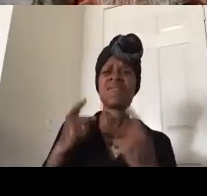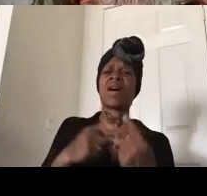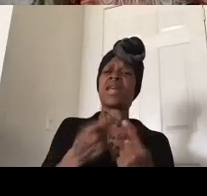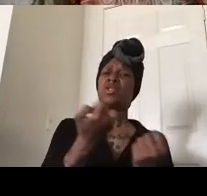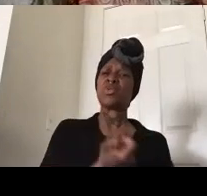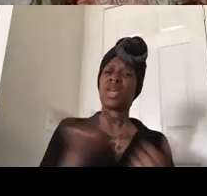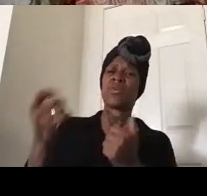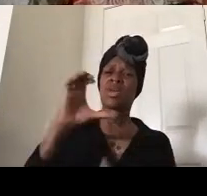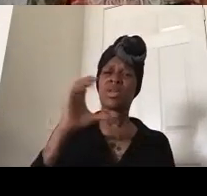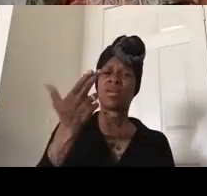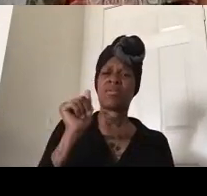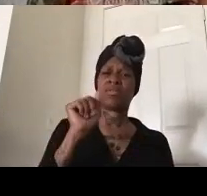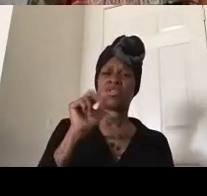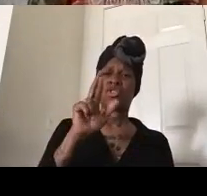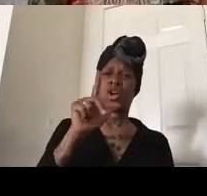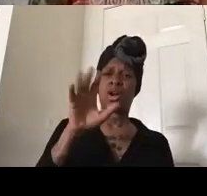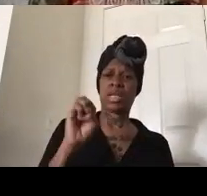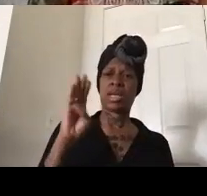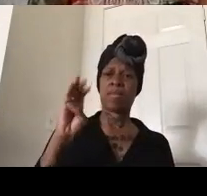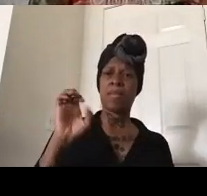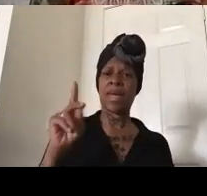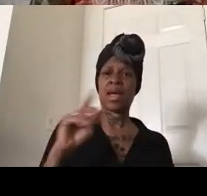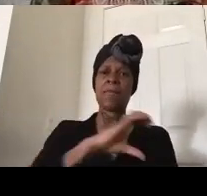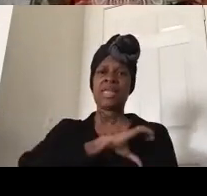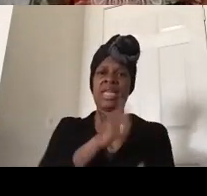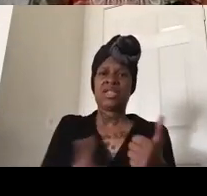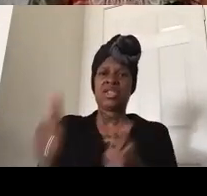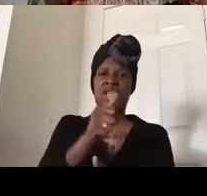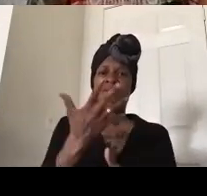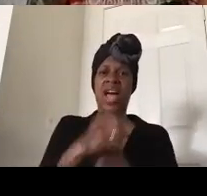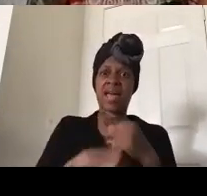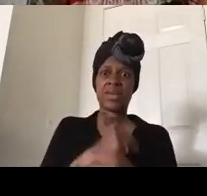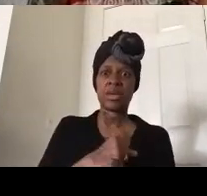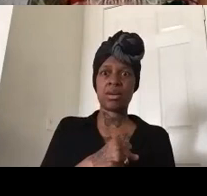for five years and eventually he said he pledged he was not going to leave his